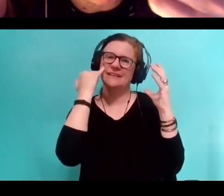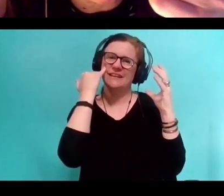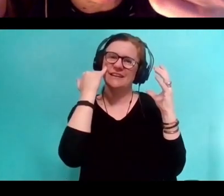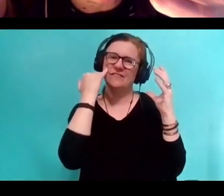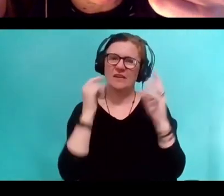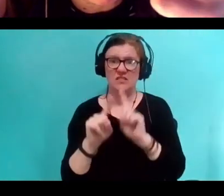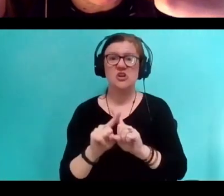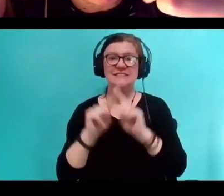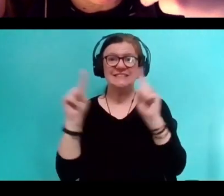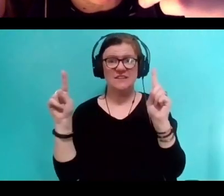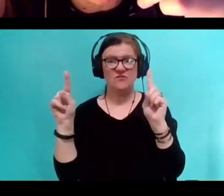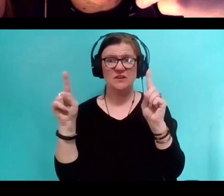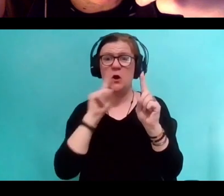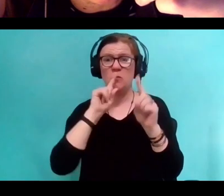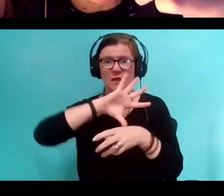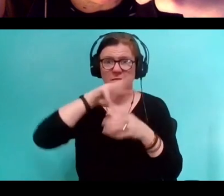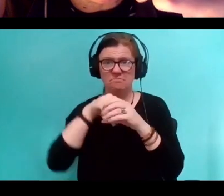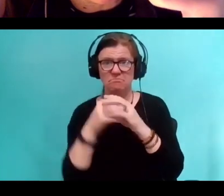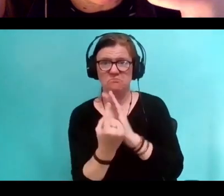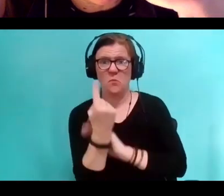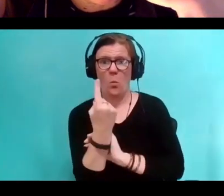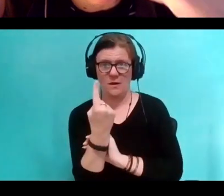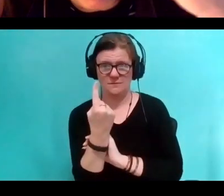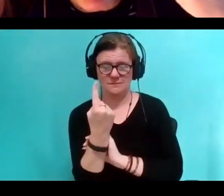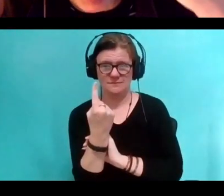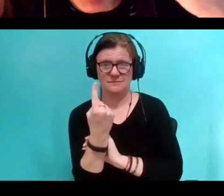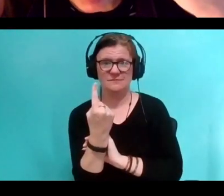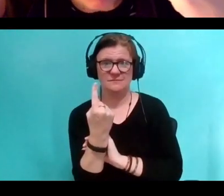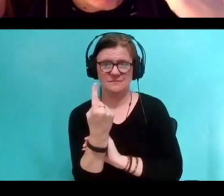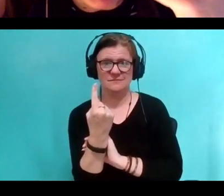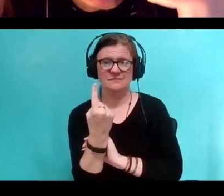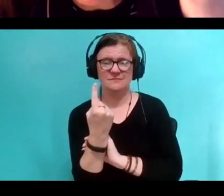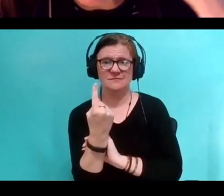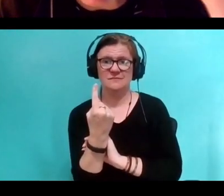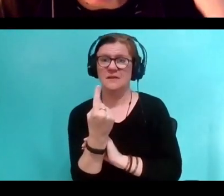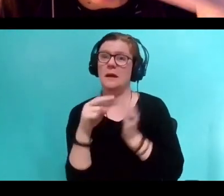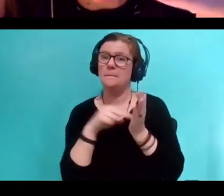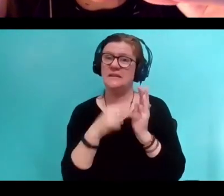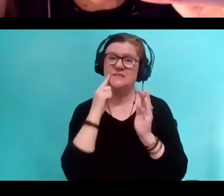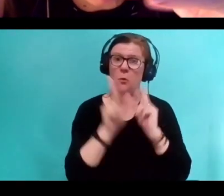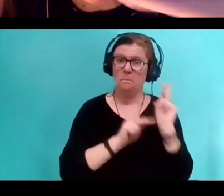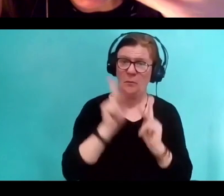And if we, this is true for a single human being. We've got all these aspects of ourselves